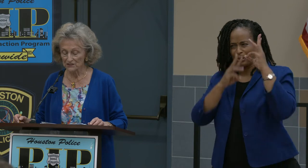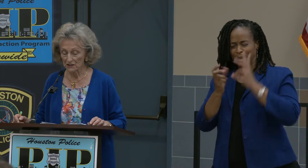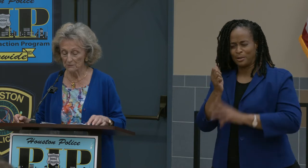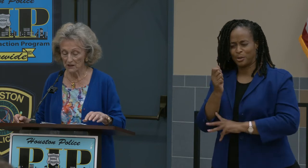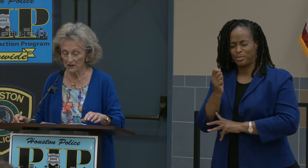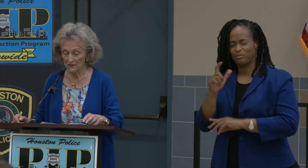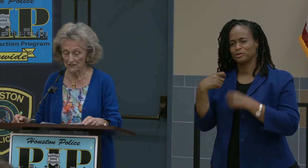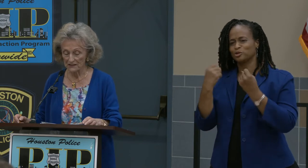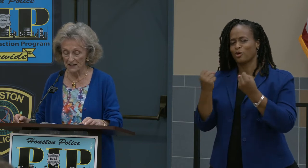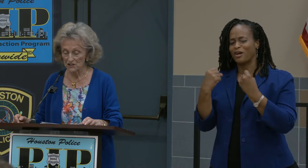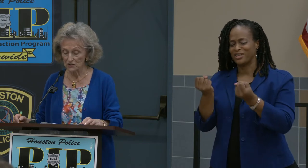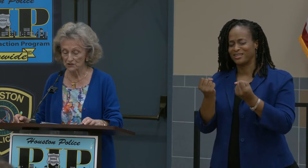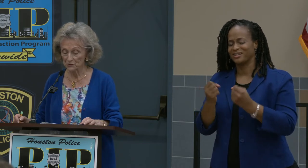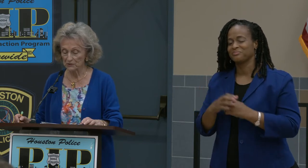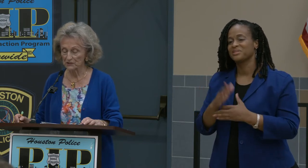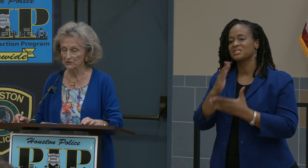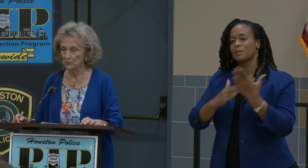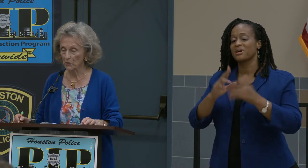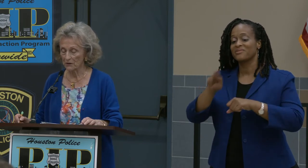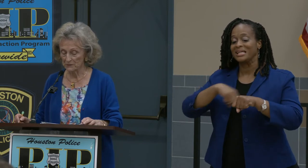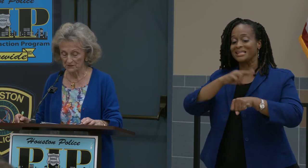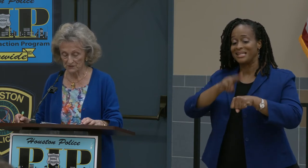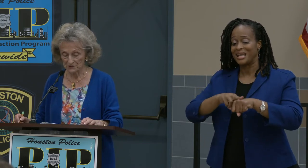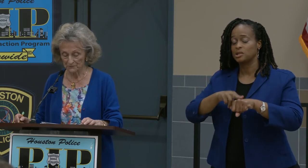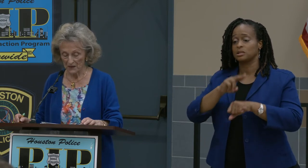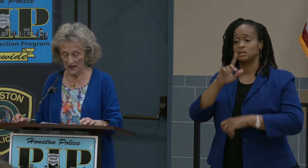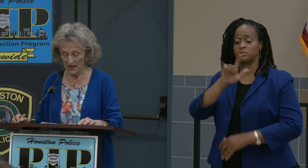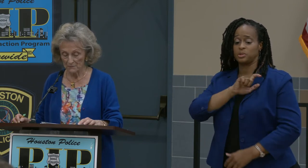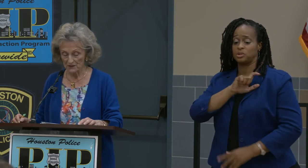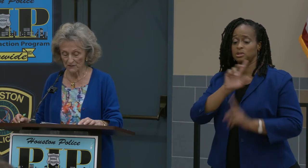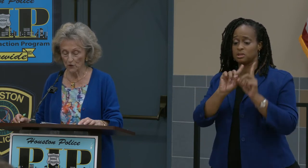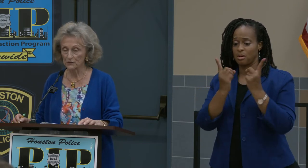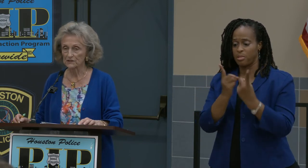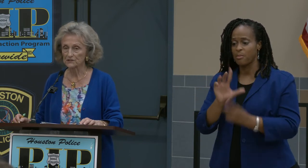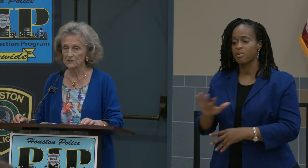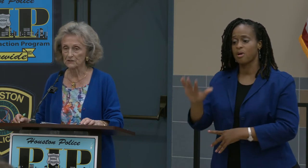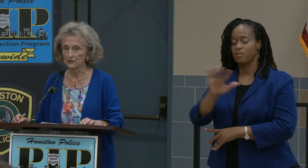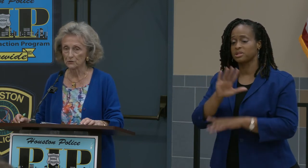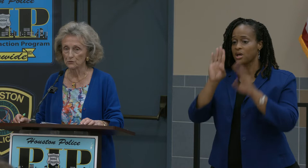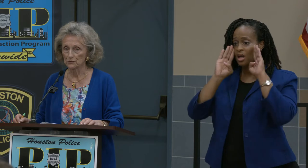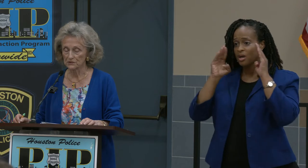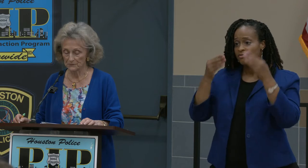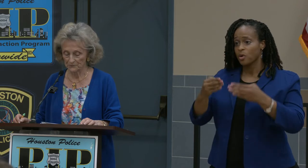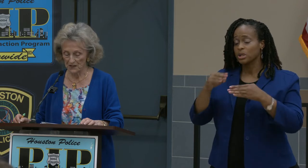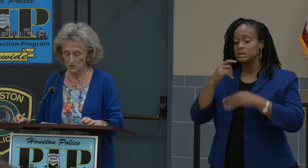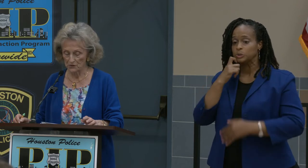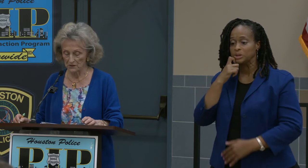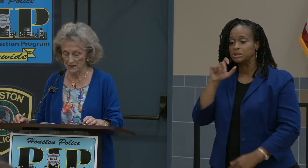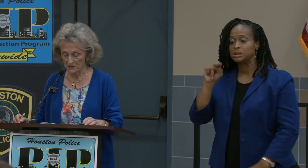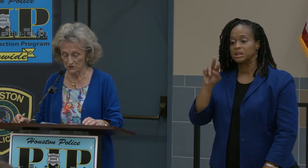Some of the nation's police departments have been the focus in the news as you can imagine.